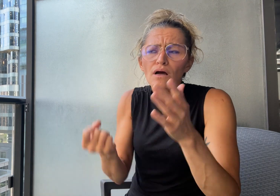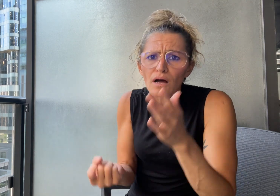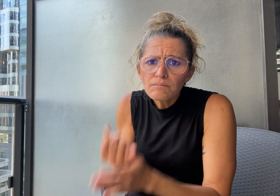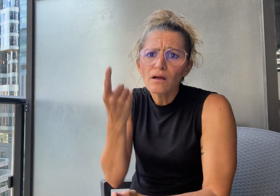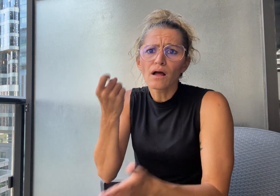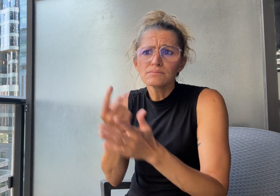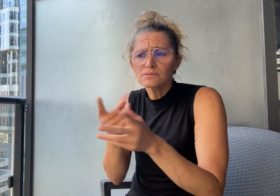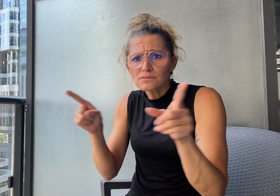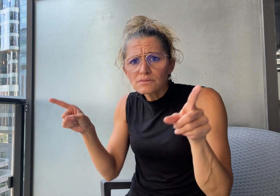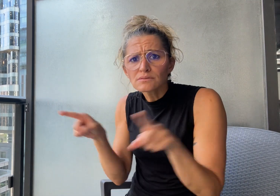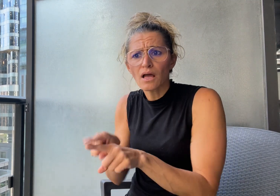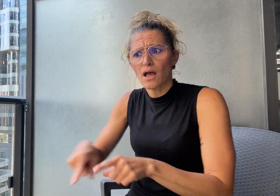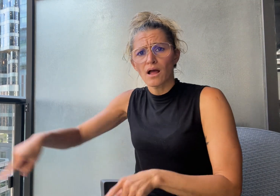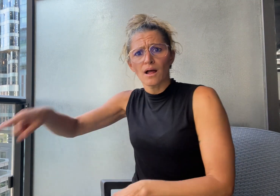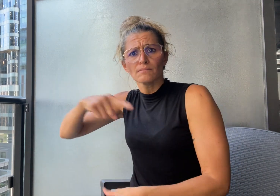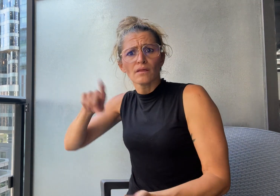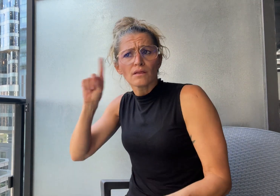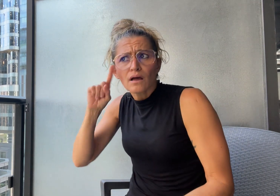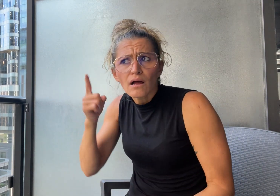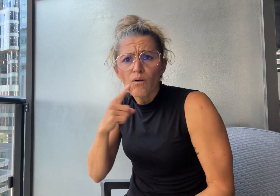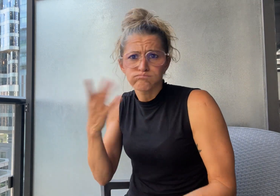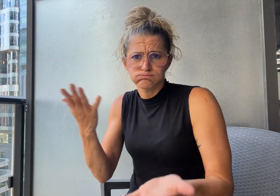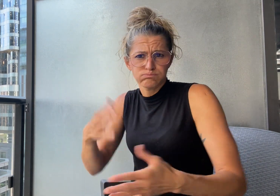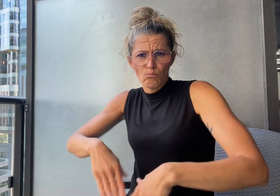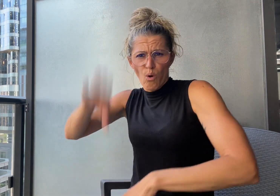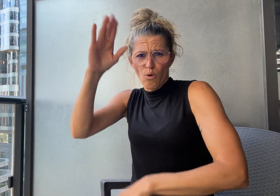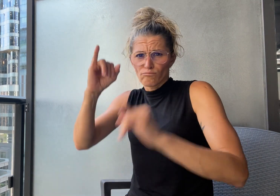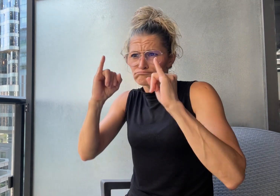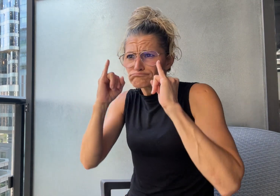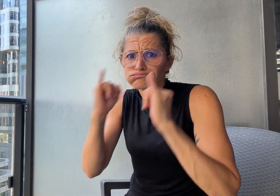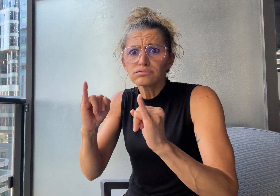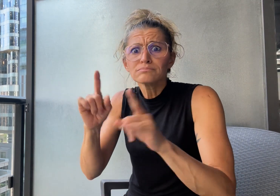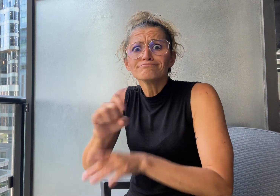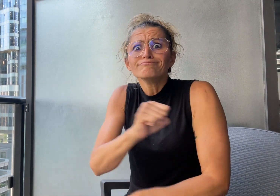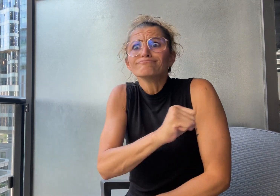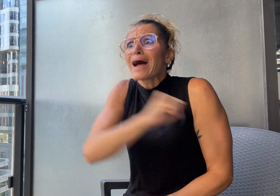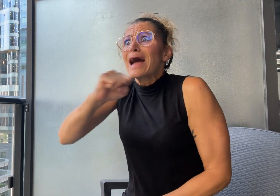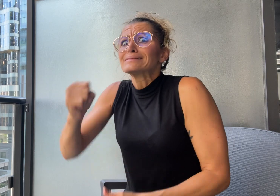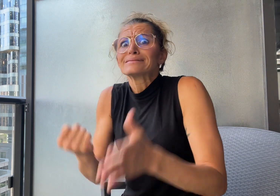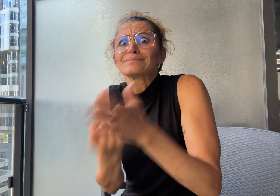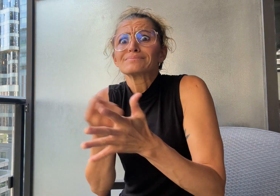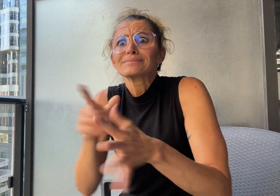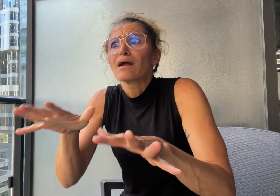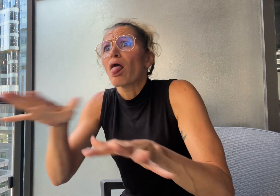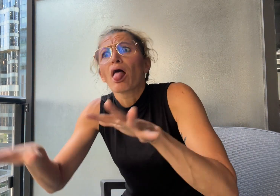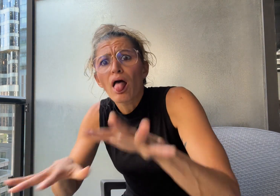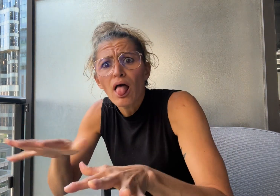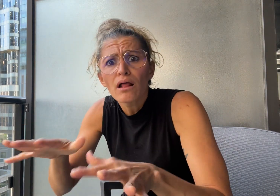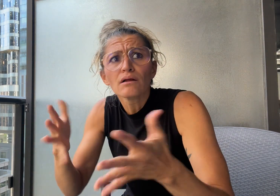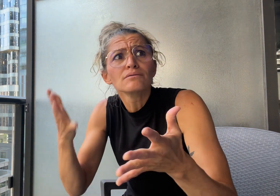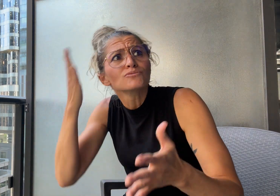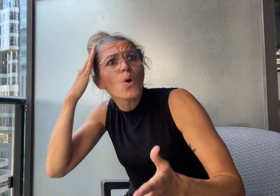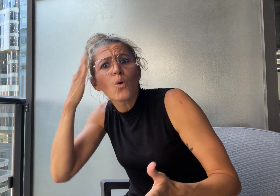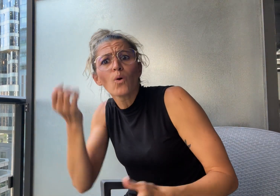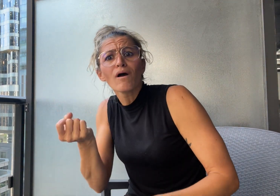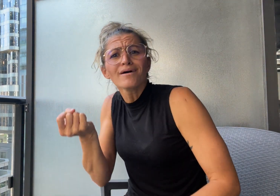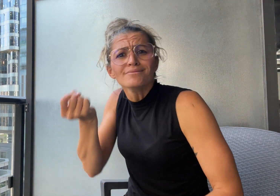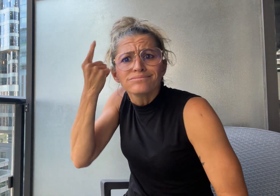like ours, or worse, emergencies where we are not able